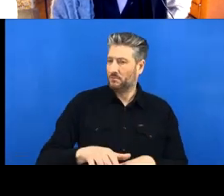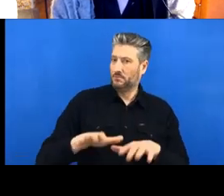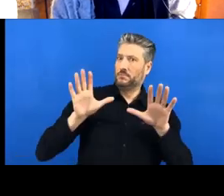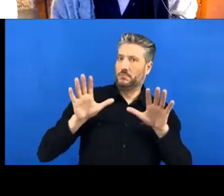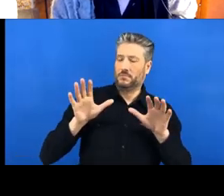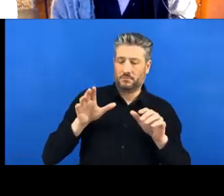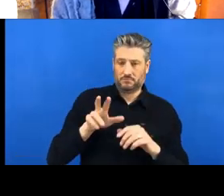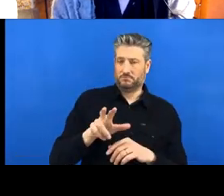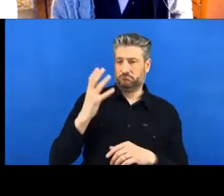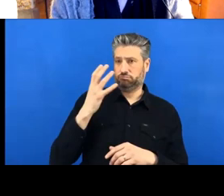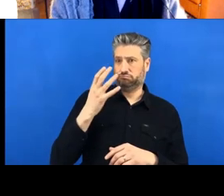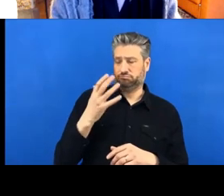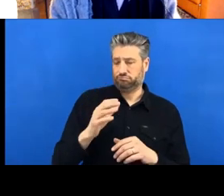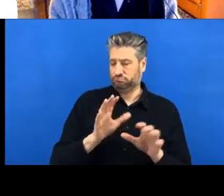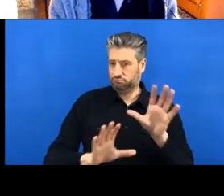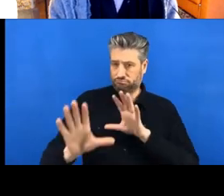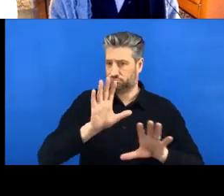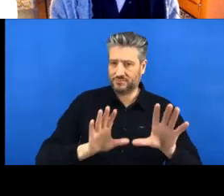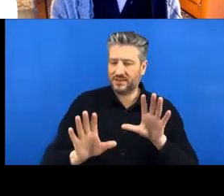But yeah, like I said, we don't actually have to use it, we can start off